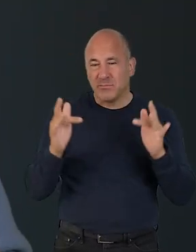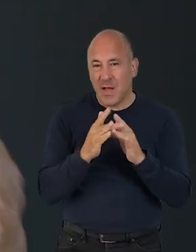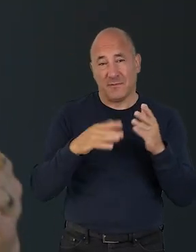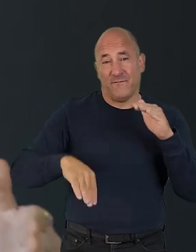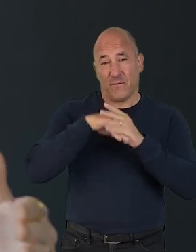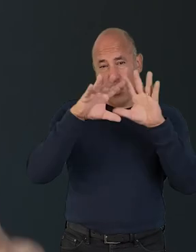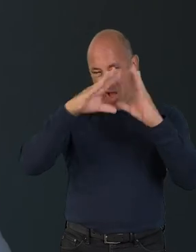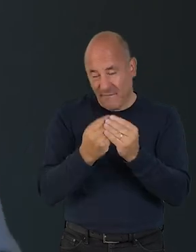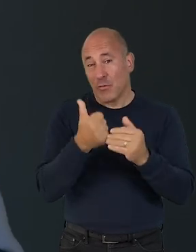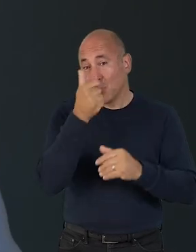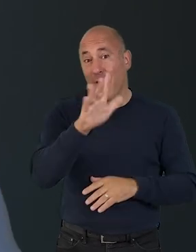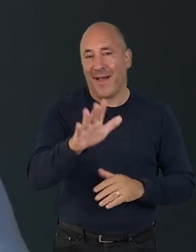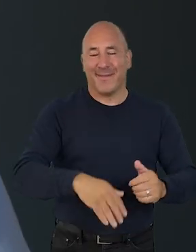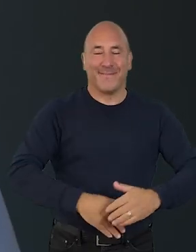for the full toolkit and good luck!